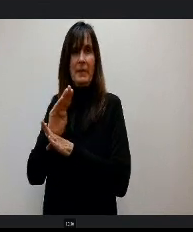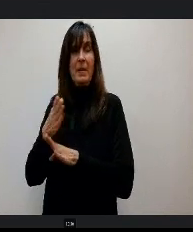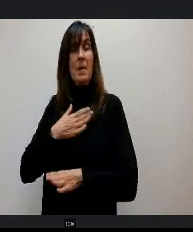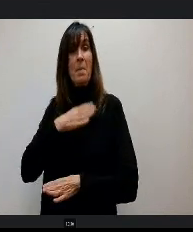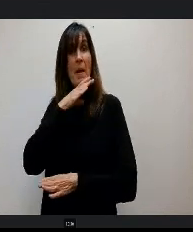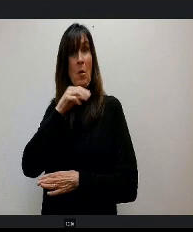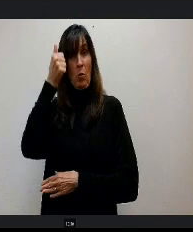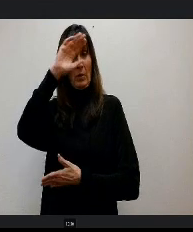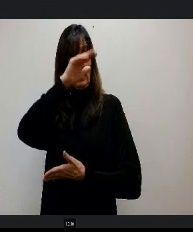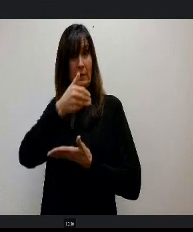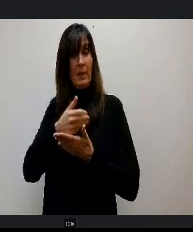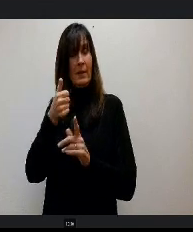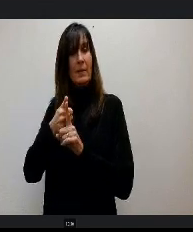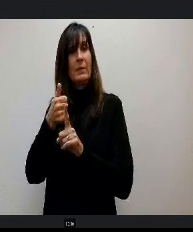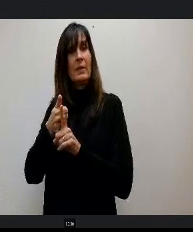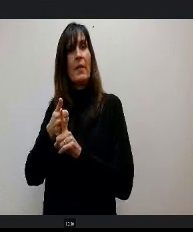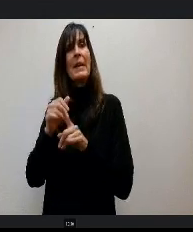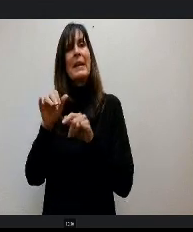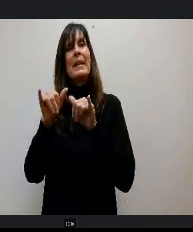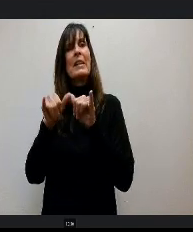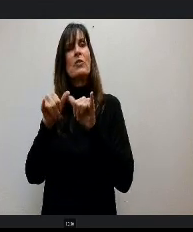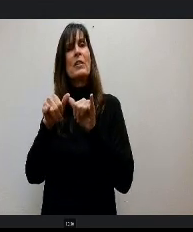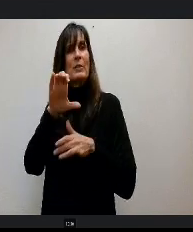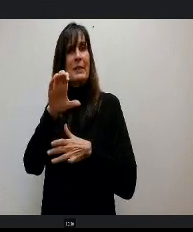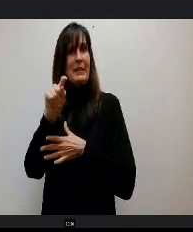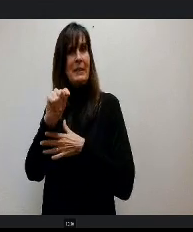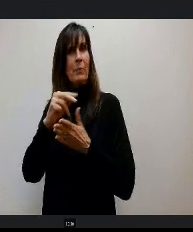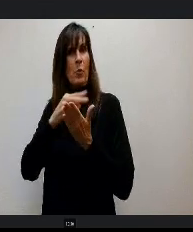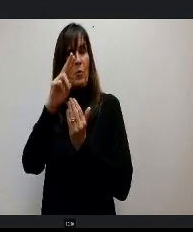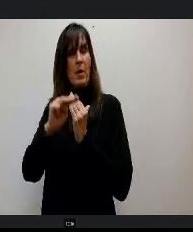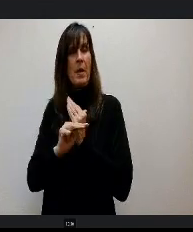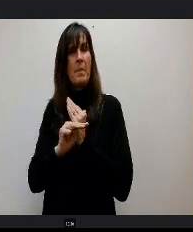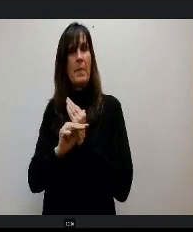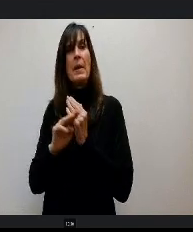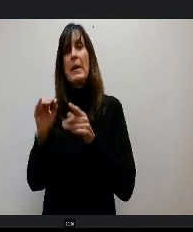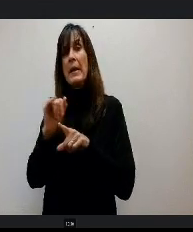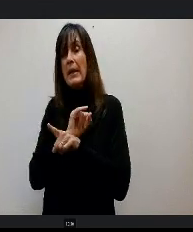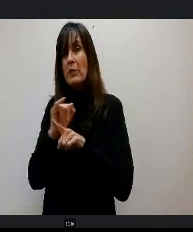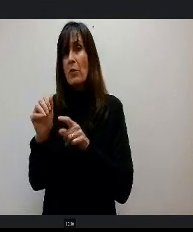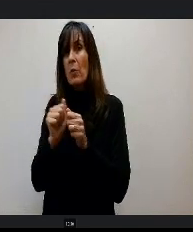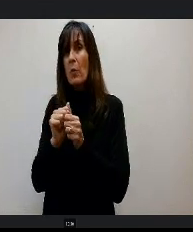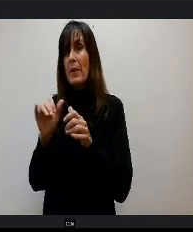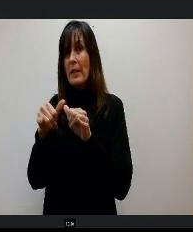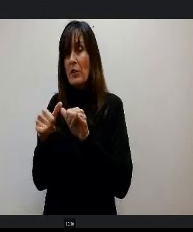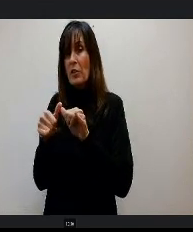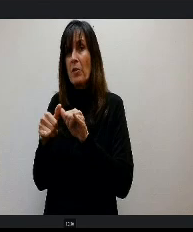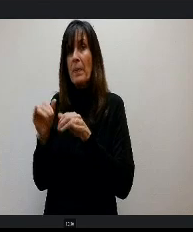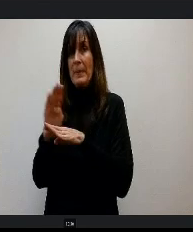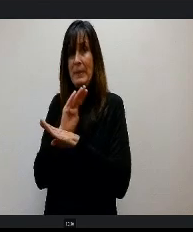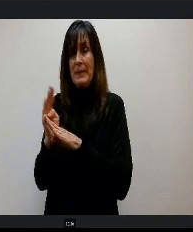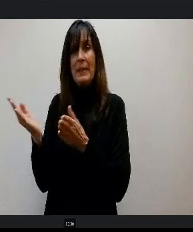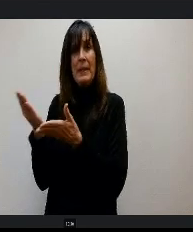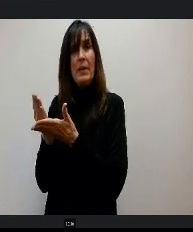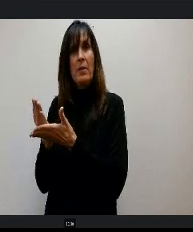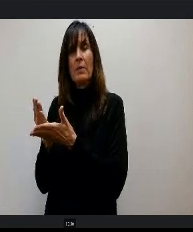you know he was in an engineering CT program, did an internship with an engineering outfit here in town and got into an an engineering program of his choice.